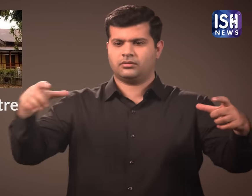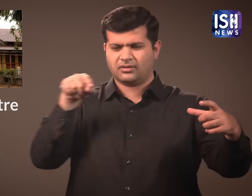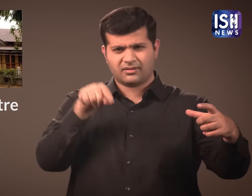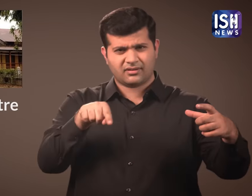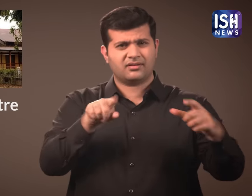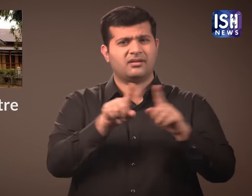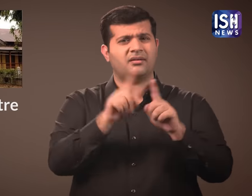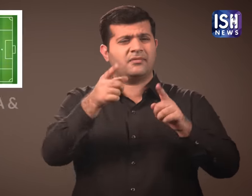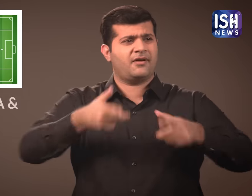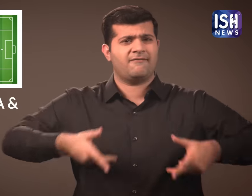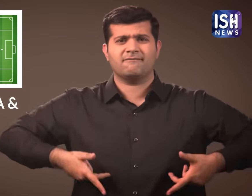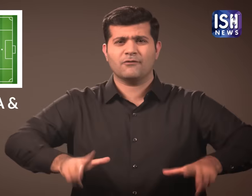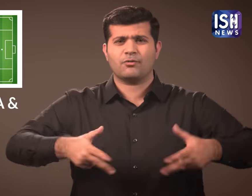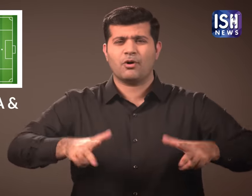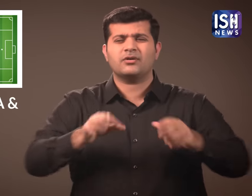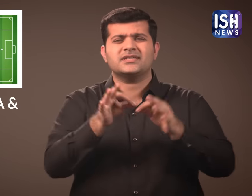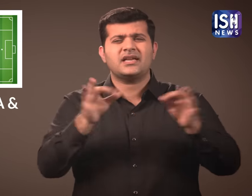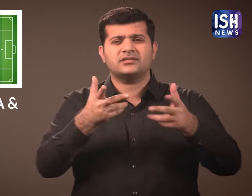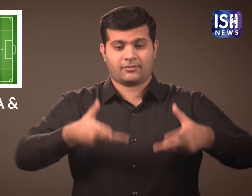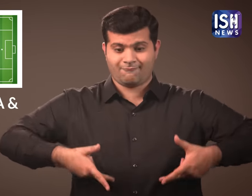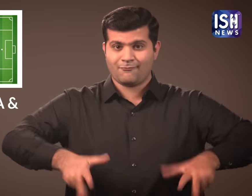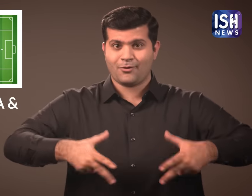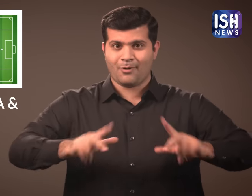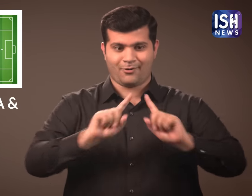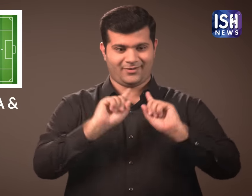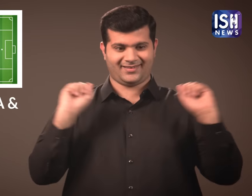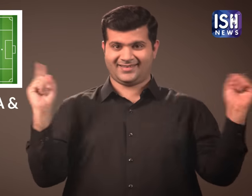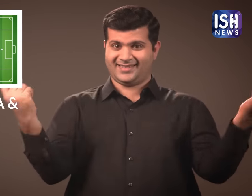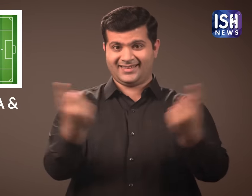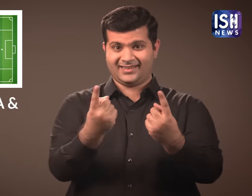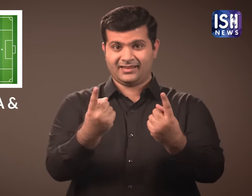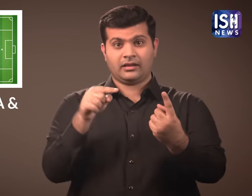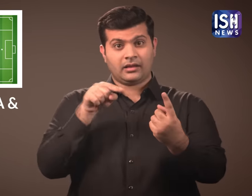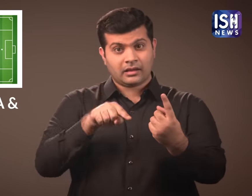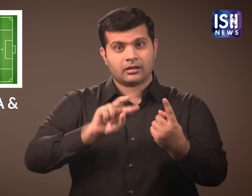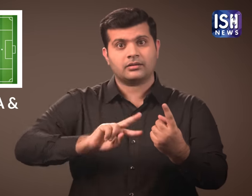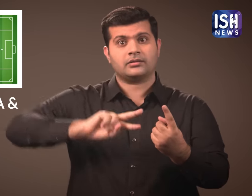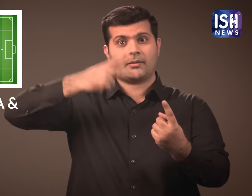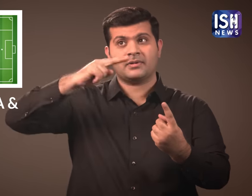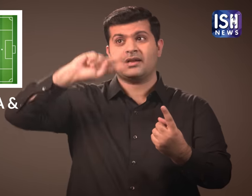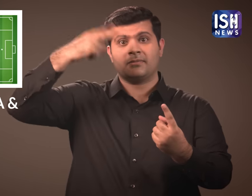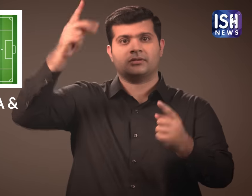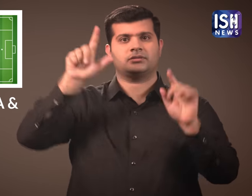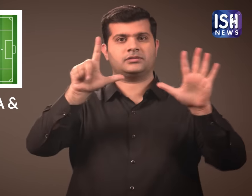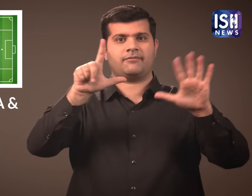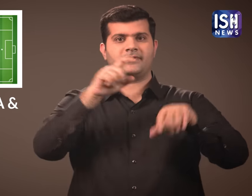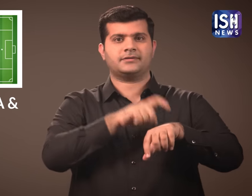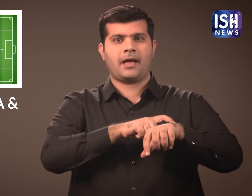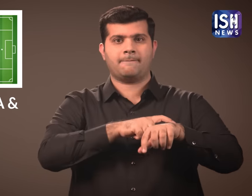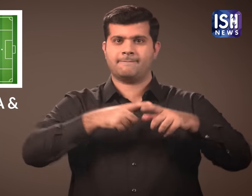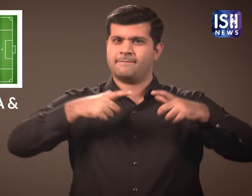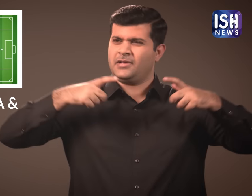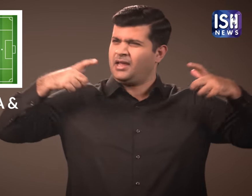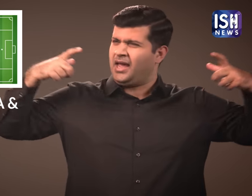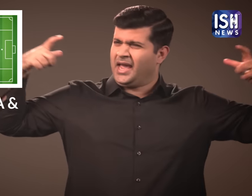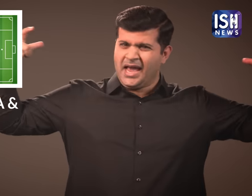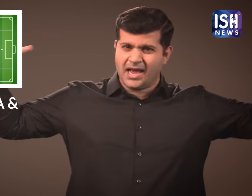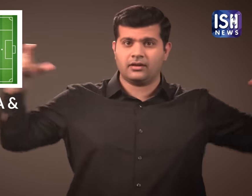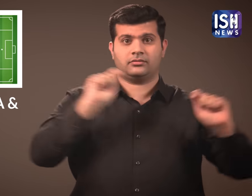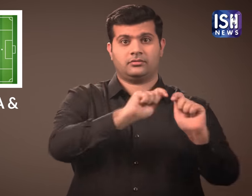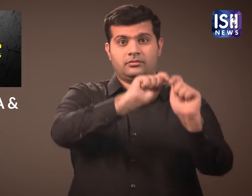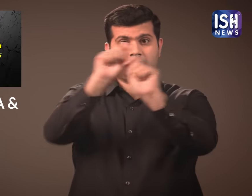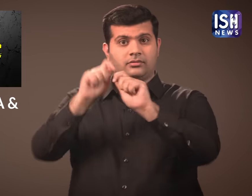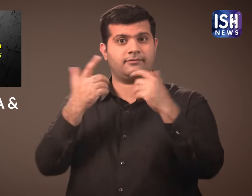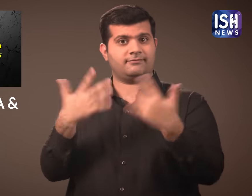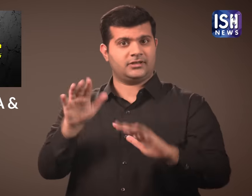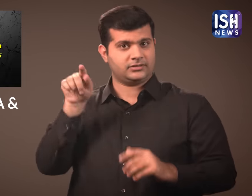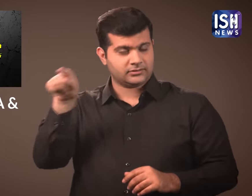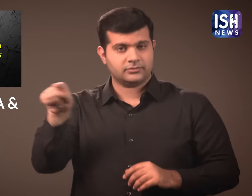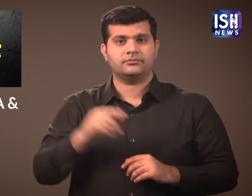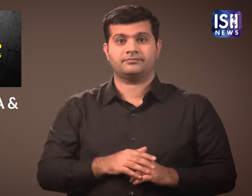This detention centre is the size of 7 football fields.